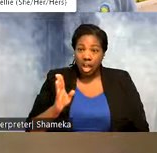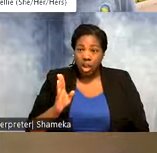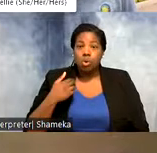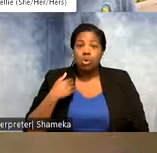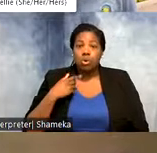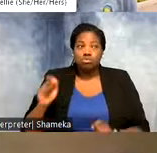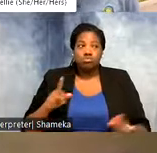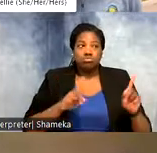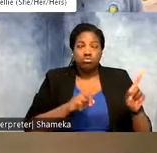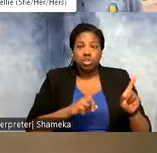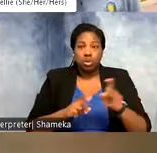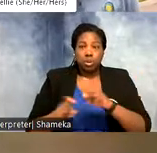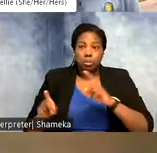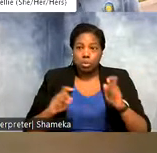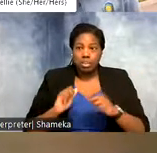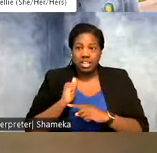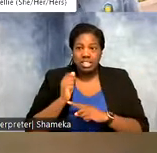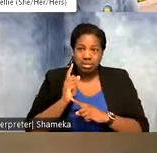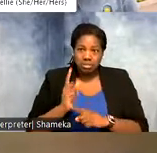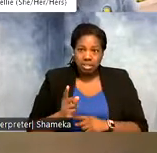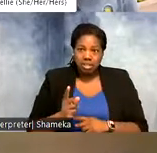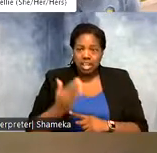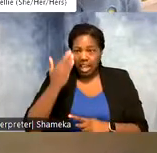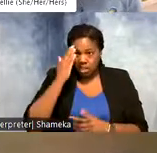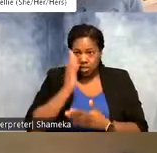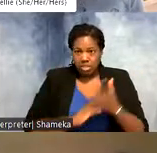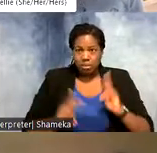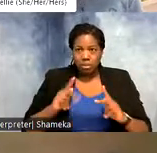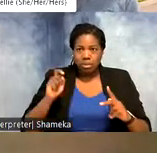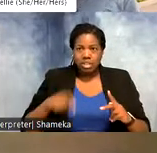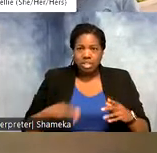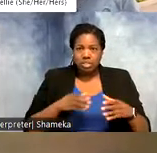we have reached our 10 minute mark and I know some folks might need to migrate off elsewhere.